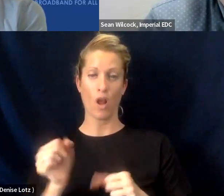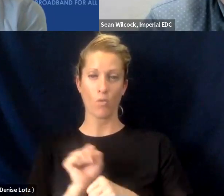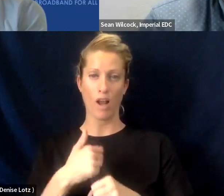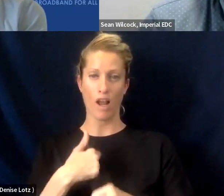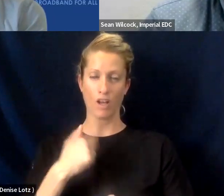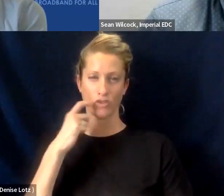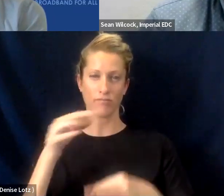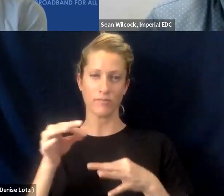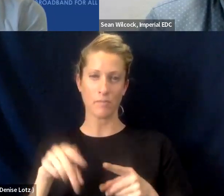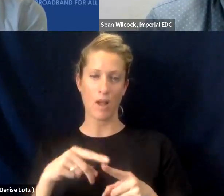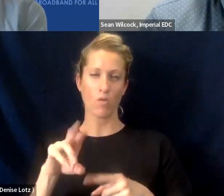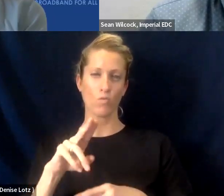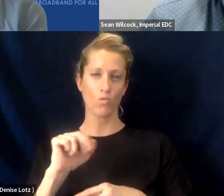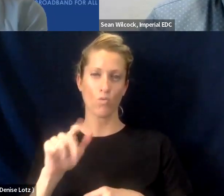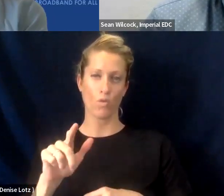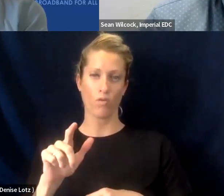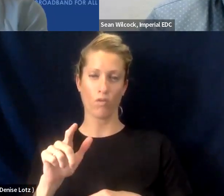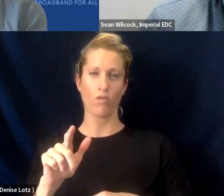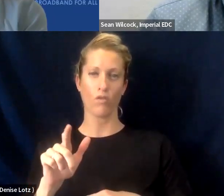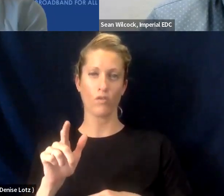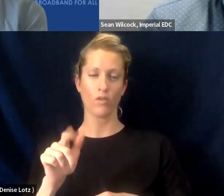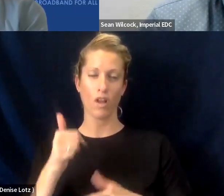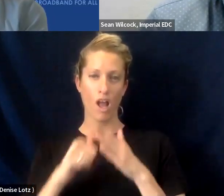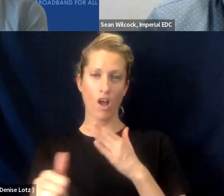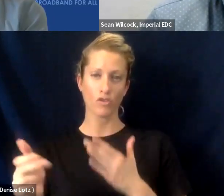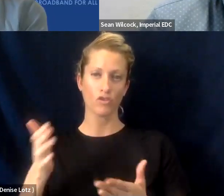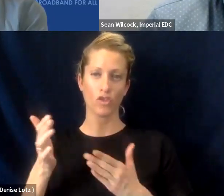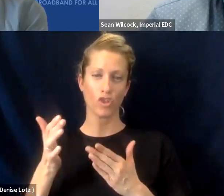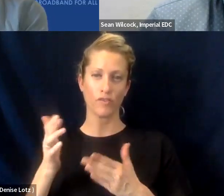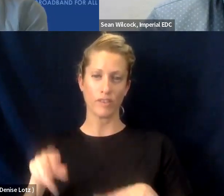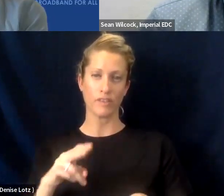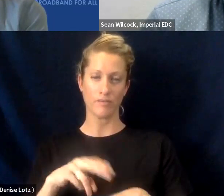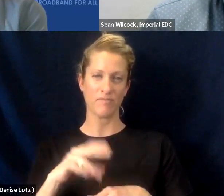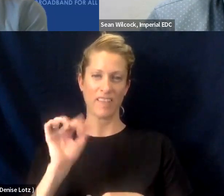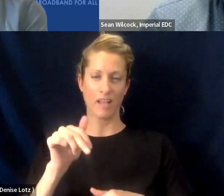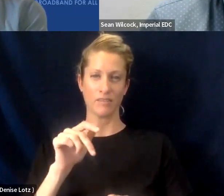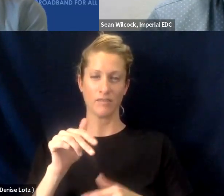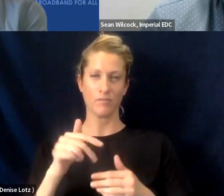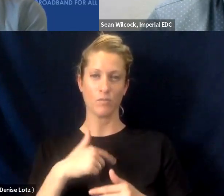our rural nature, our underserved nature. By the way, we're 85% Hispanic population.